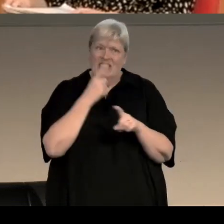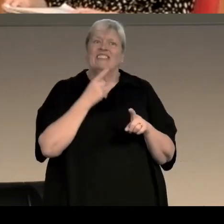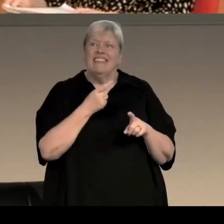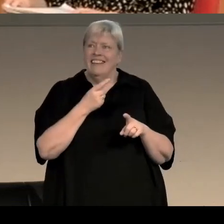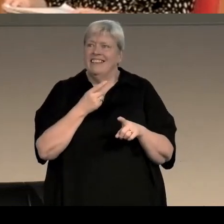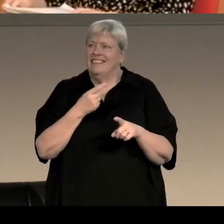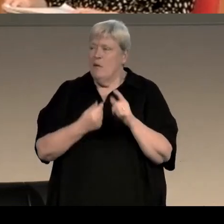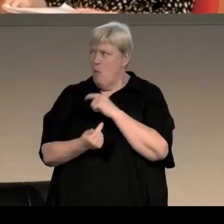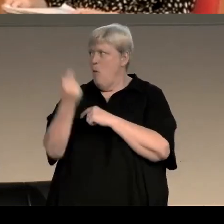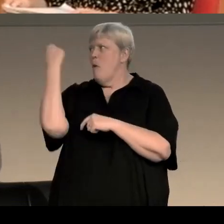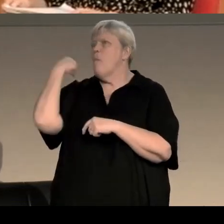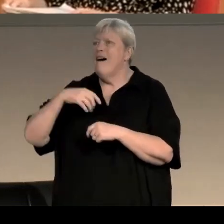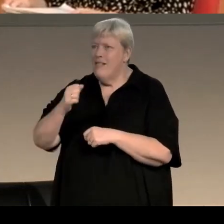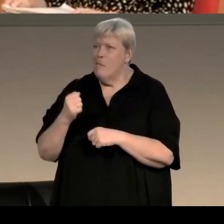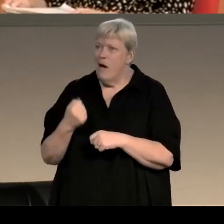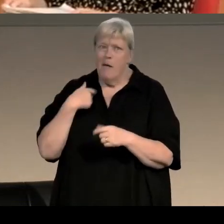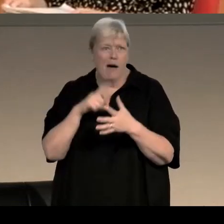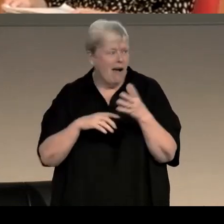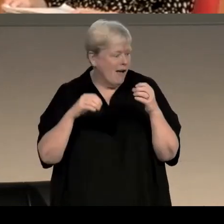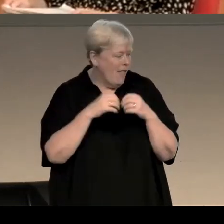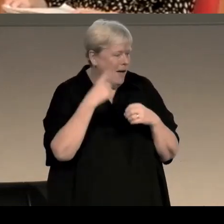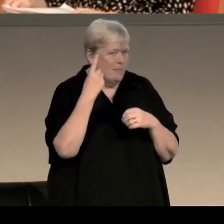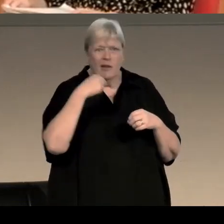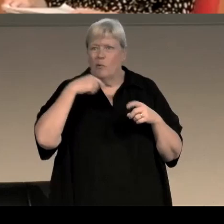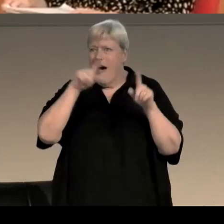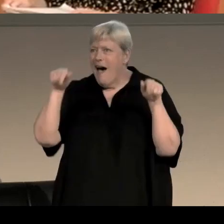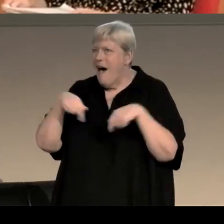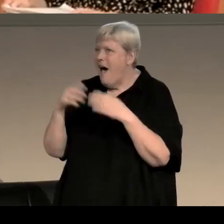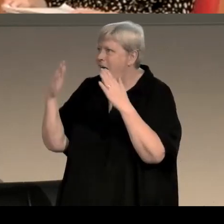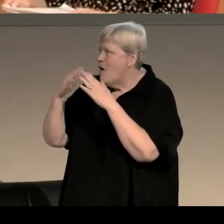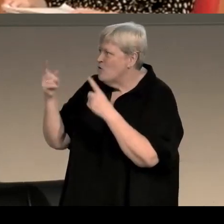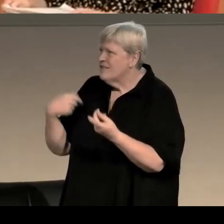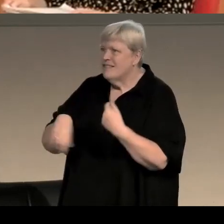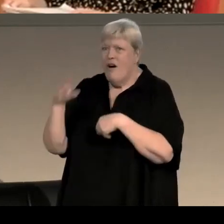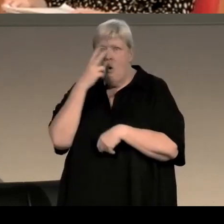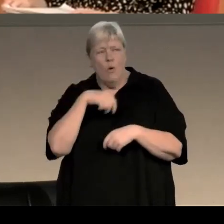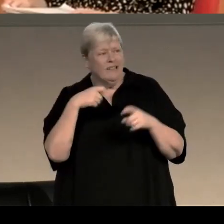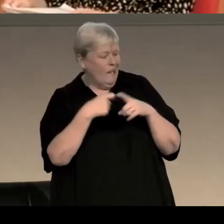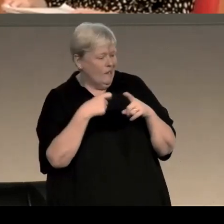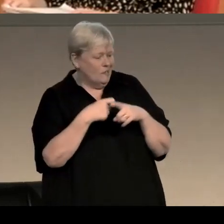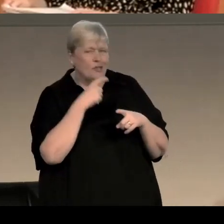you're back in a pub or a club, or somebody's living room, or your own kitchen or, you know, who were you going out with at the time,